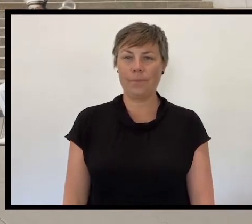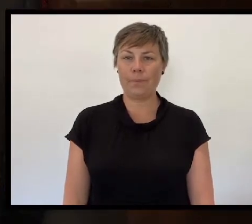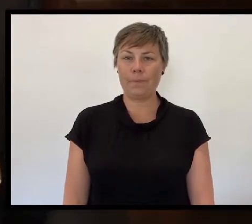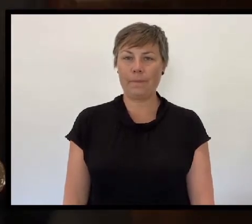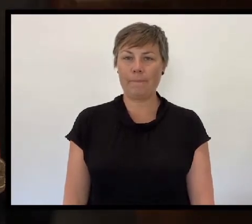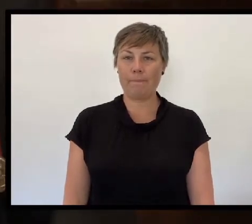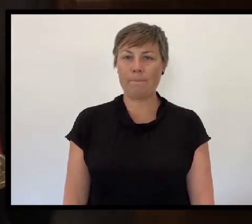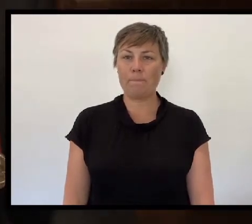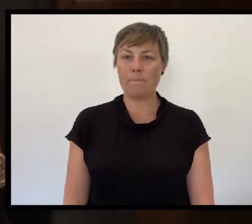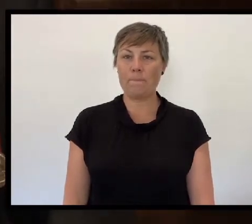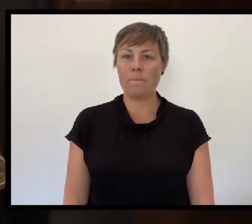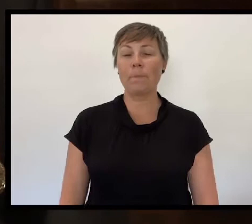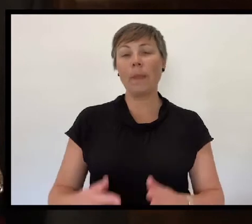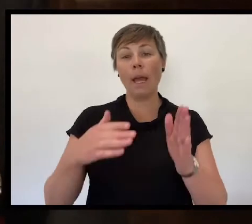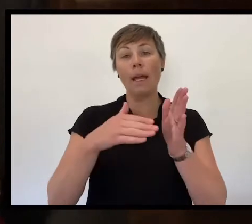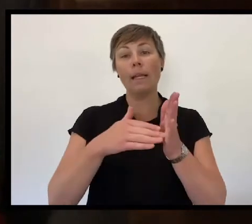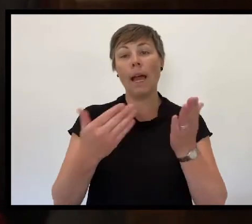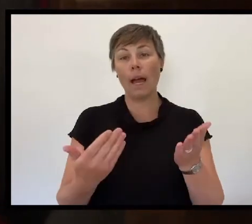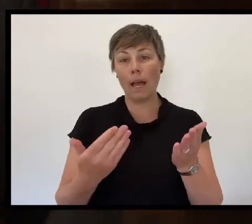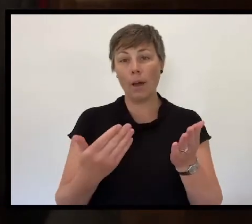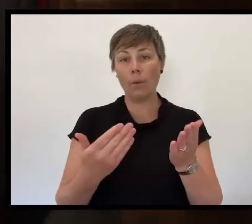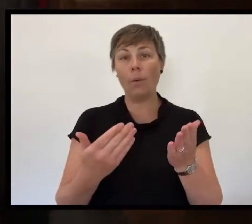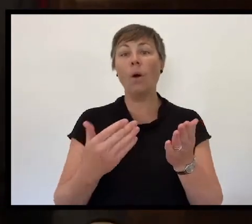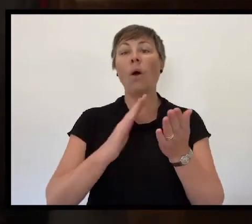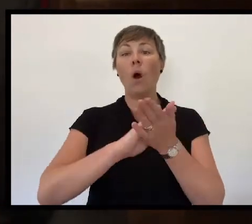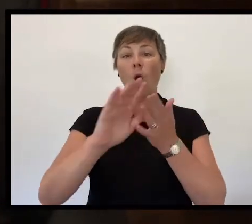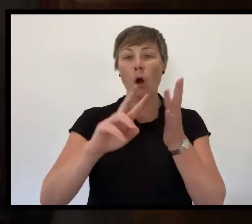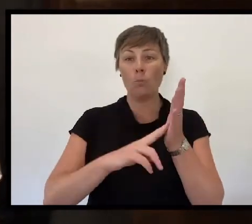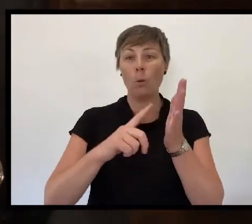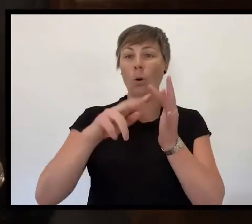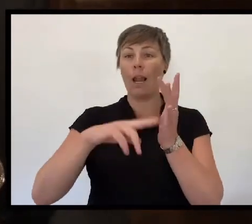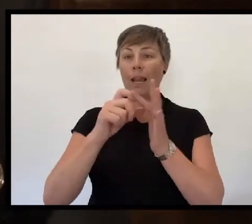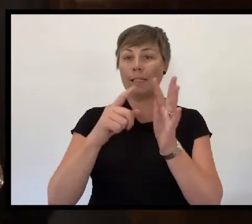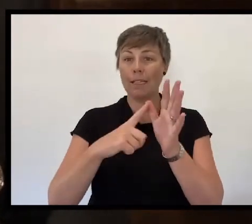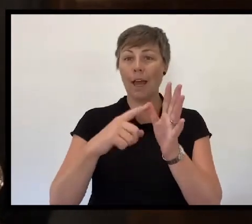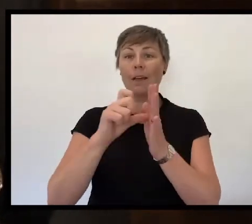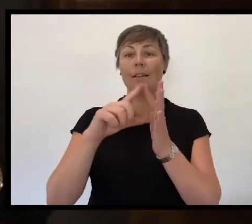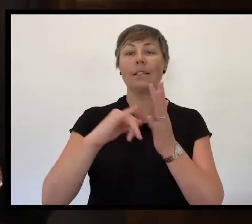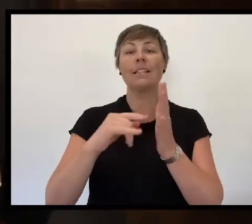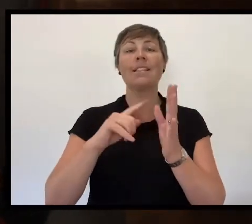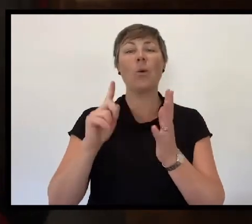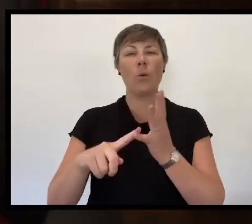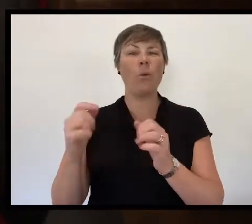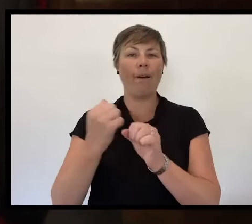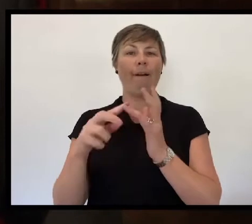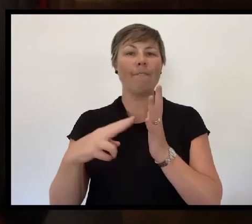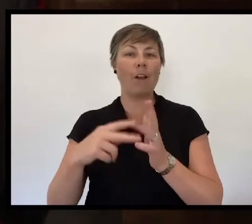It is now time for Her Excellency the Honourable Linda Dessau AC, Governor of Victoria to take her leave.